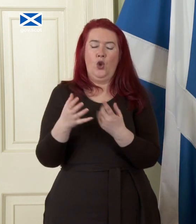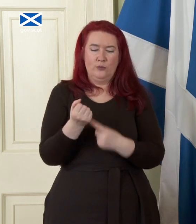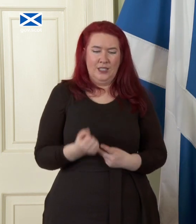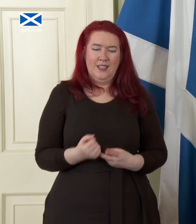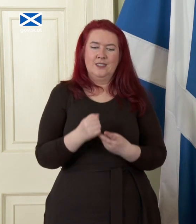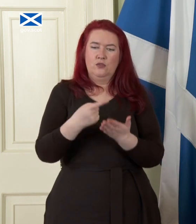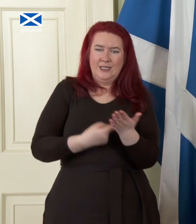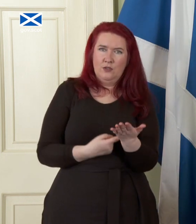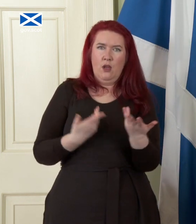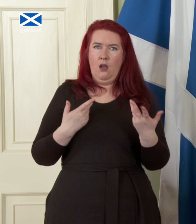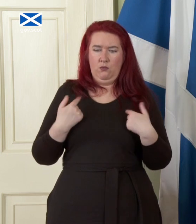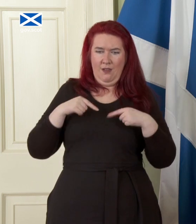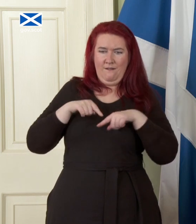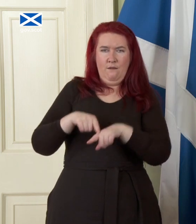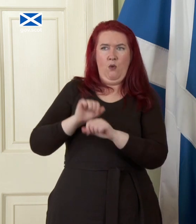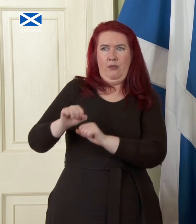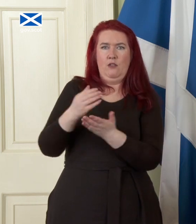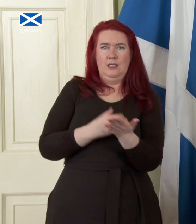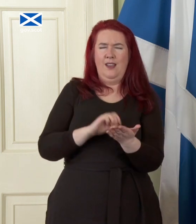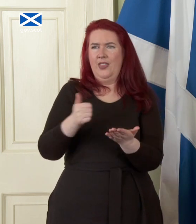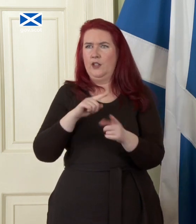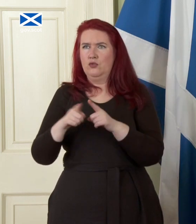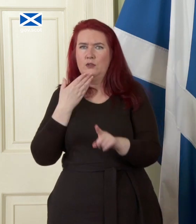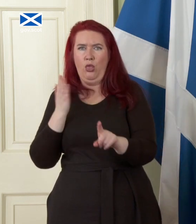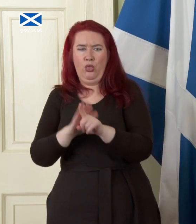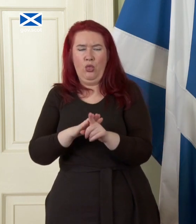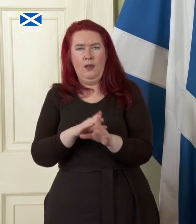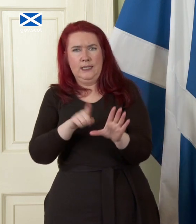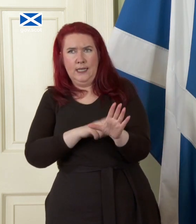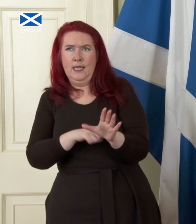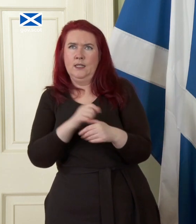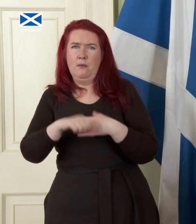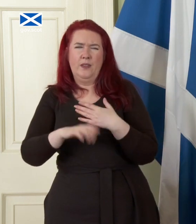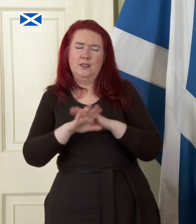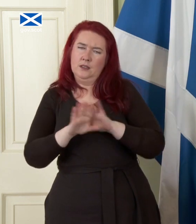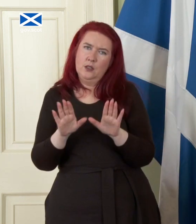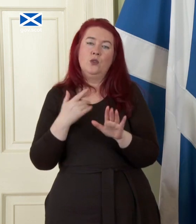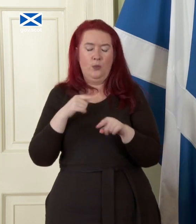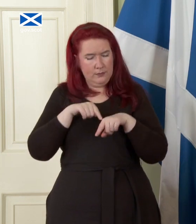a number of months or years on that then you undermine that approach so we will follow the